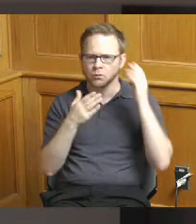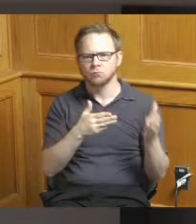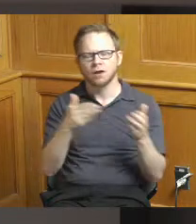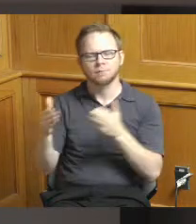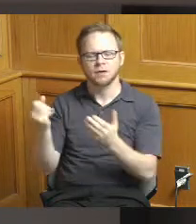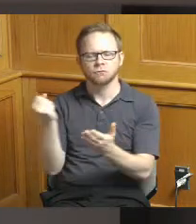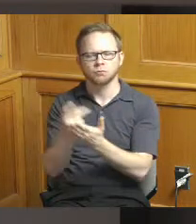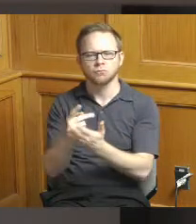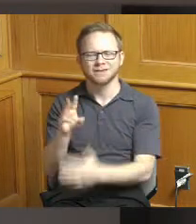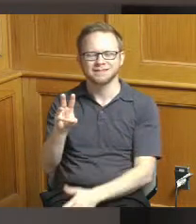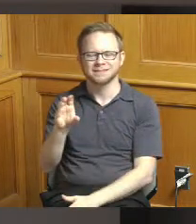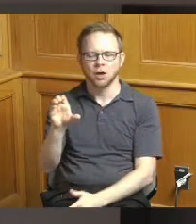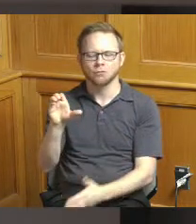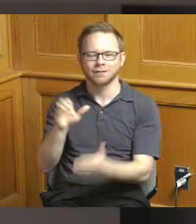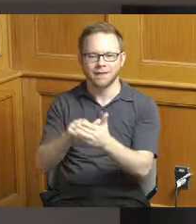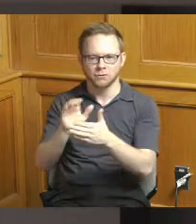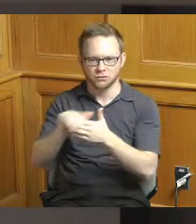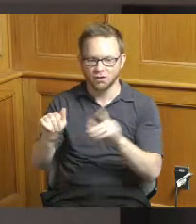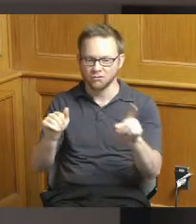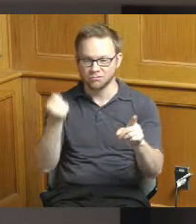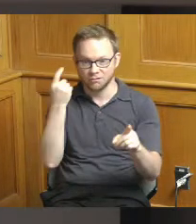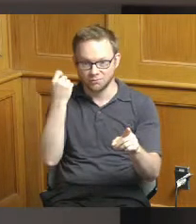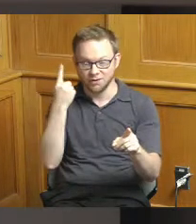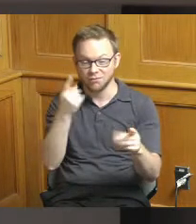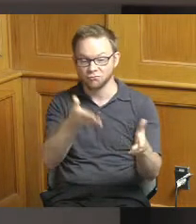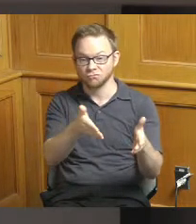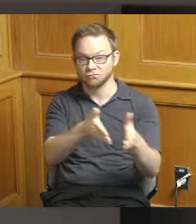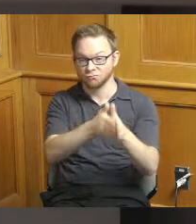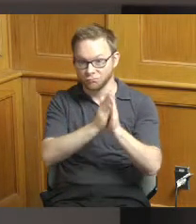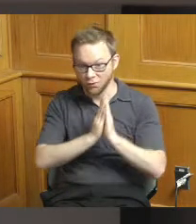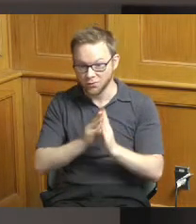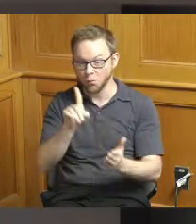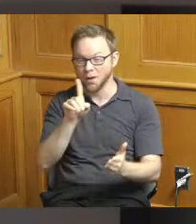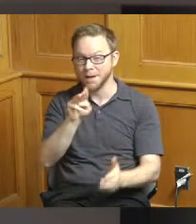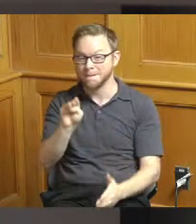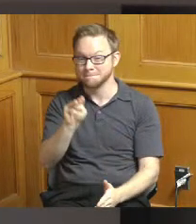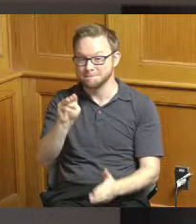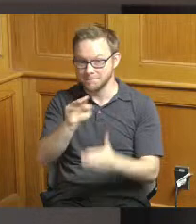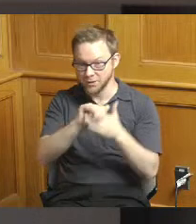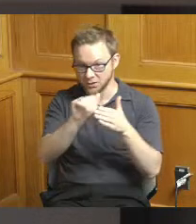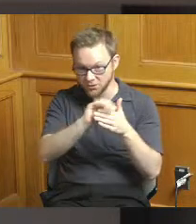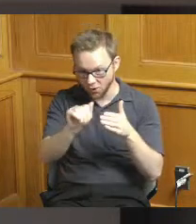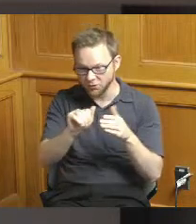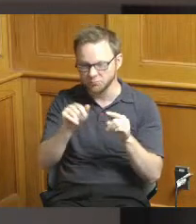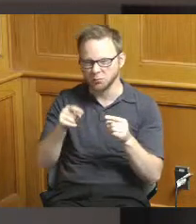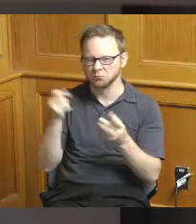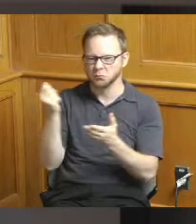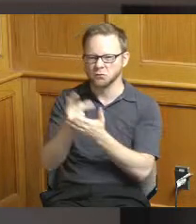for their one million request for a very large mixed use development happening on Delhi pike